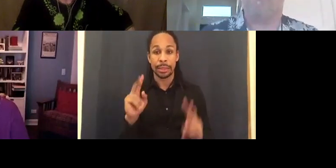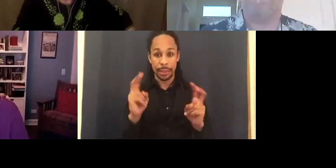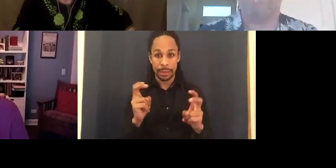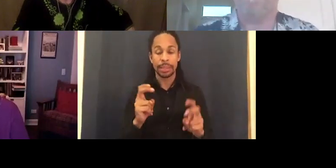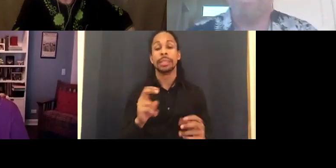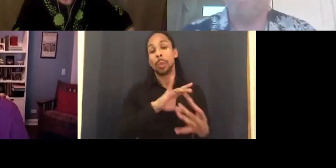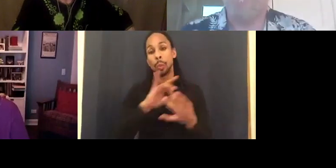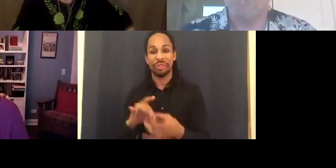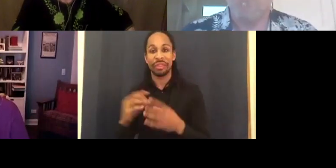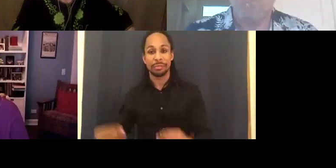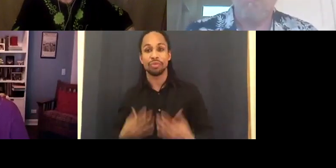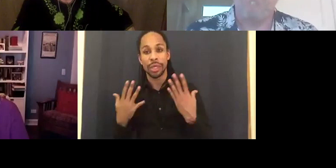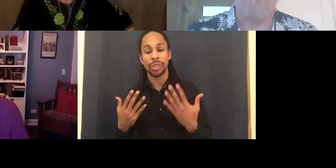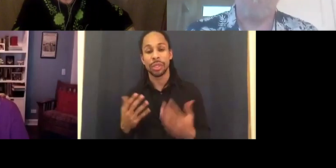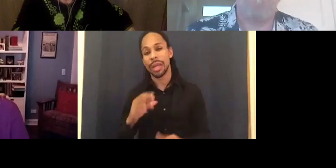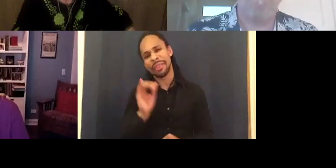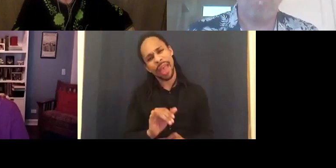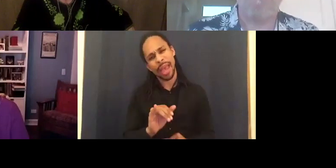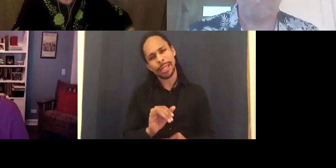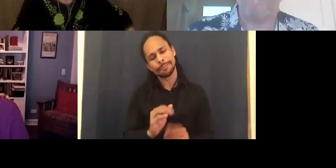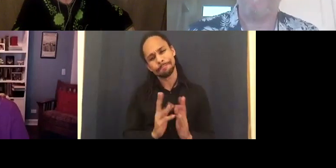with inspiration. It's usually they get it so very